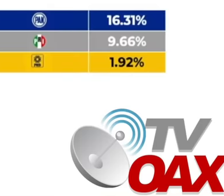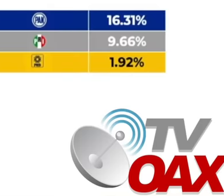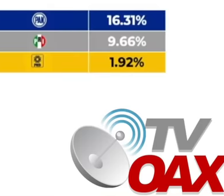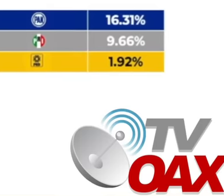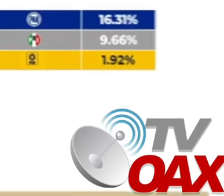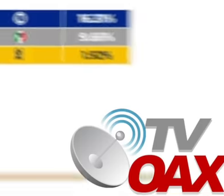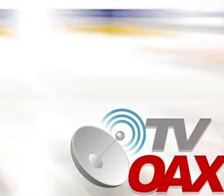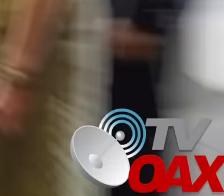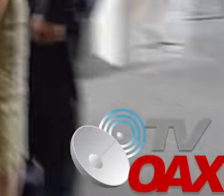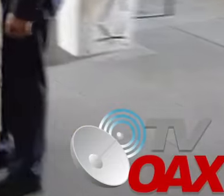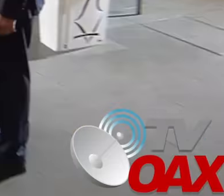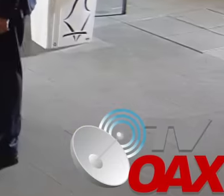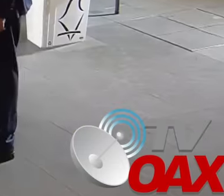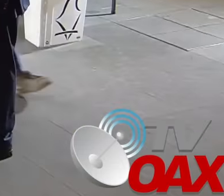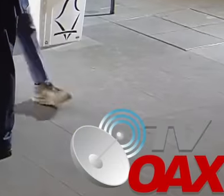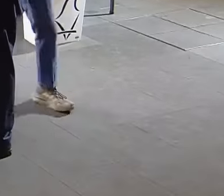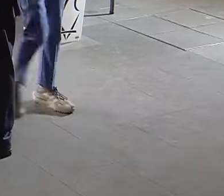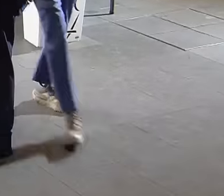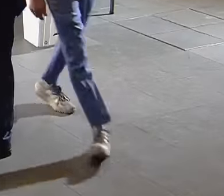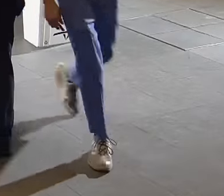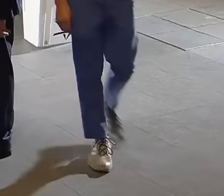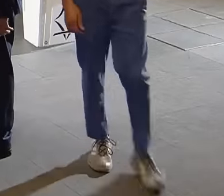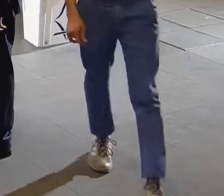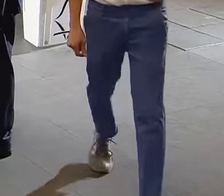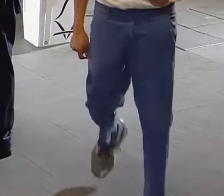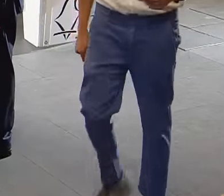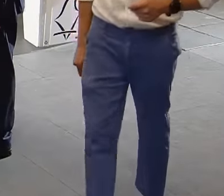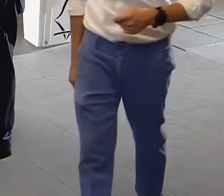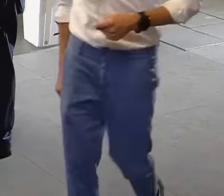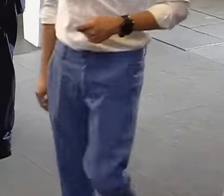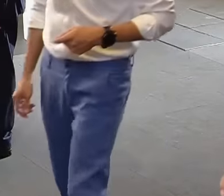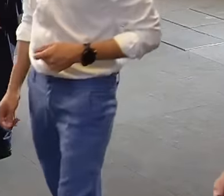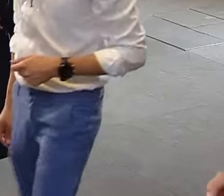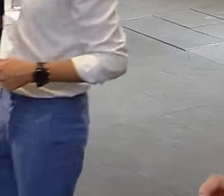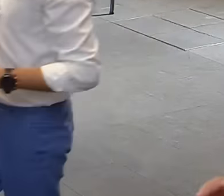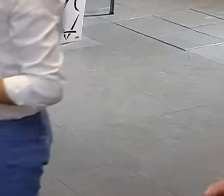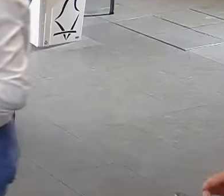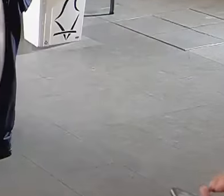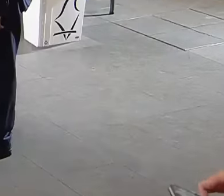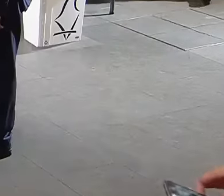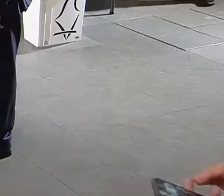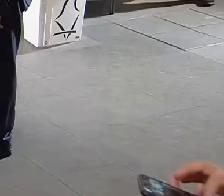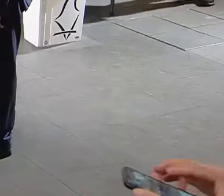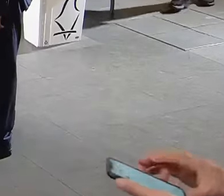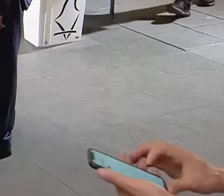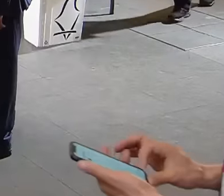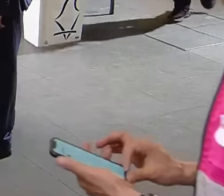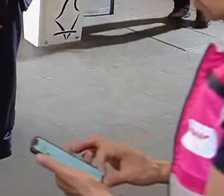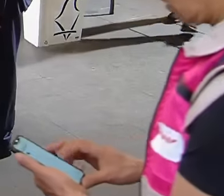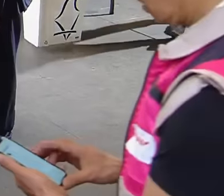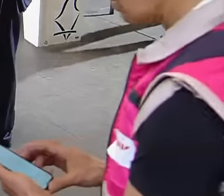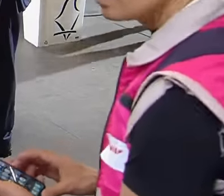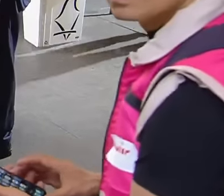election day that took place on June 2 and here we clearly see the great defeat that